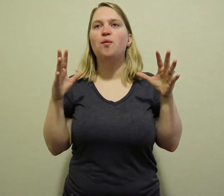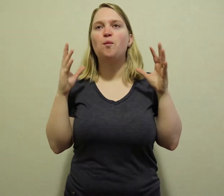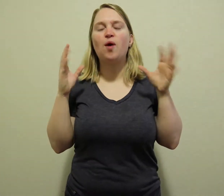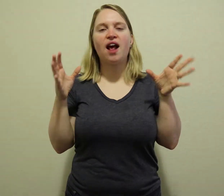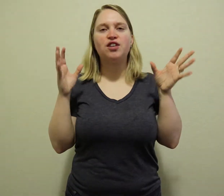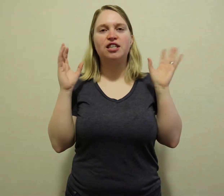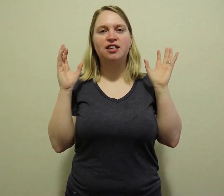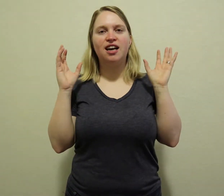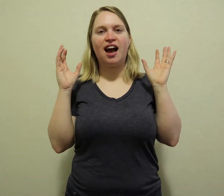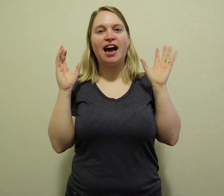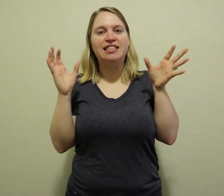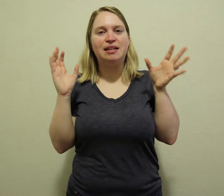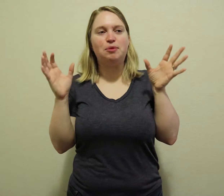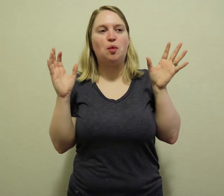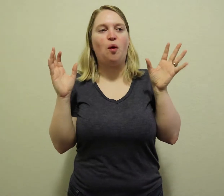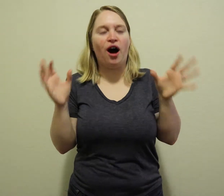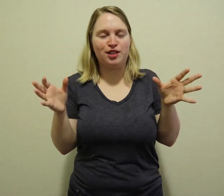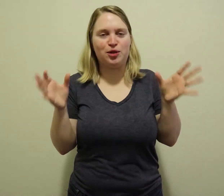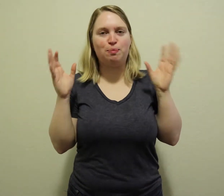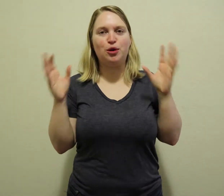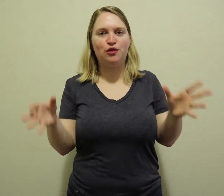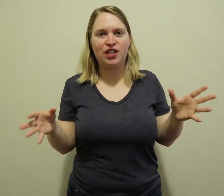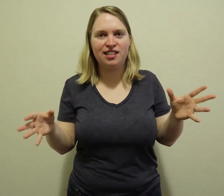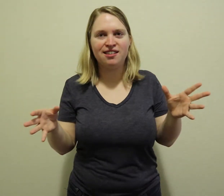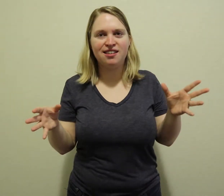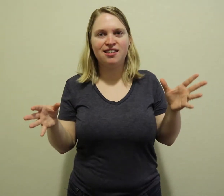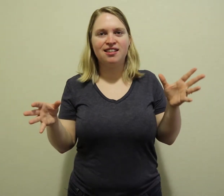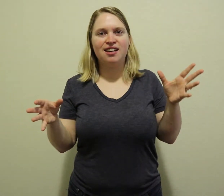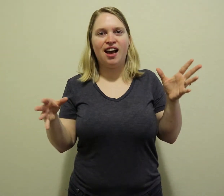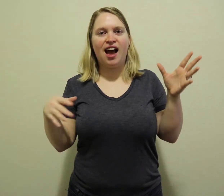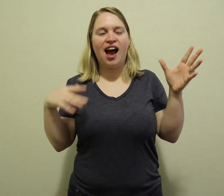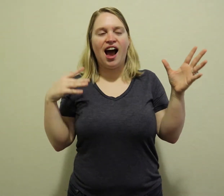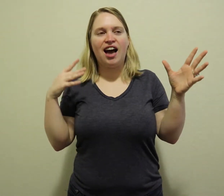Whenever I seemed to watch a movie